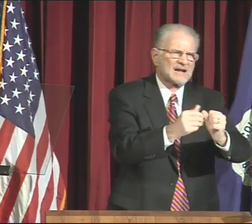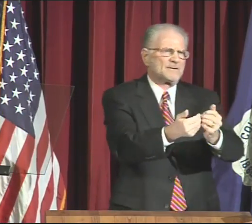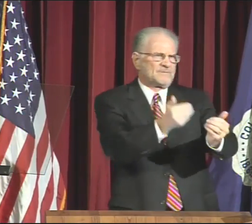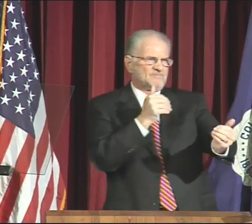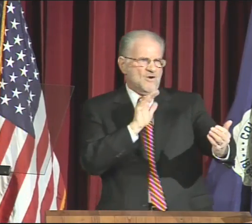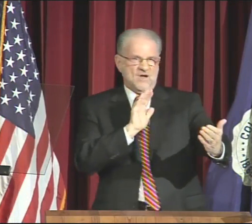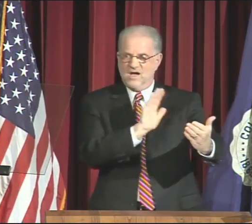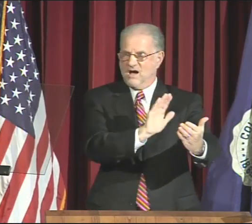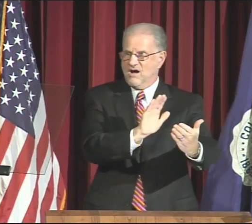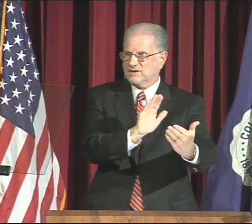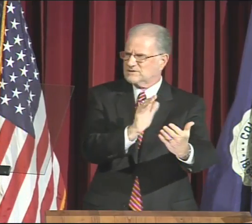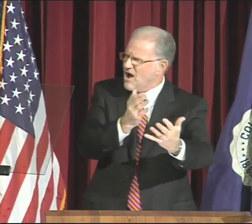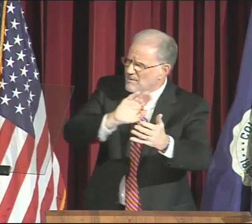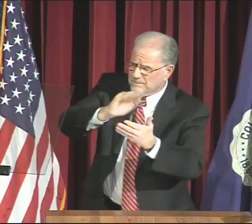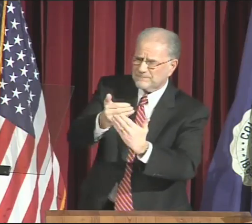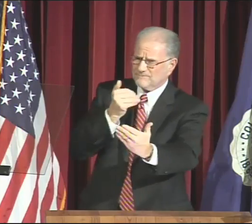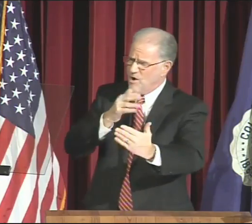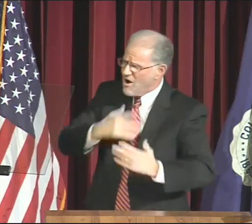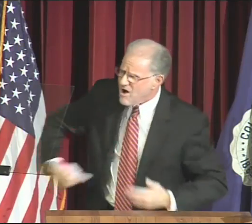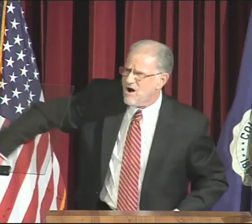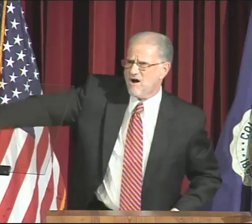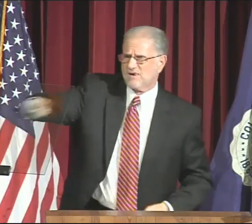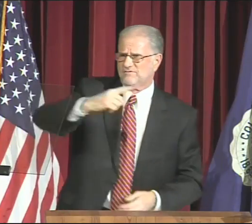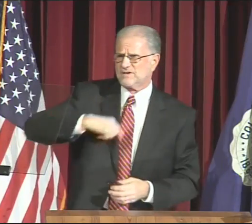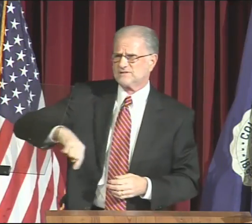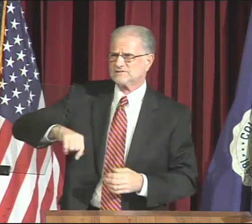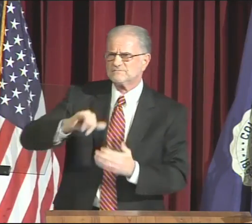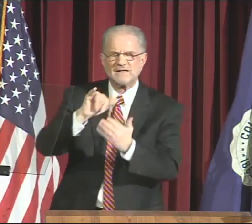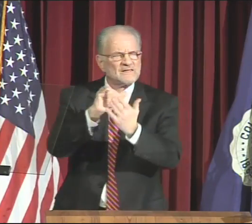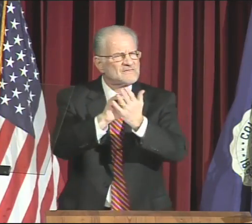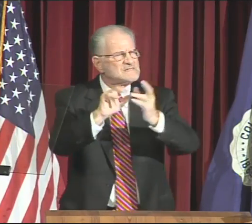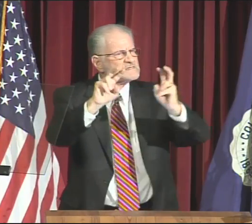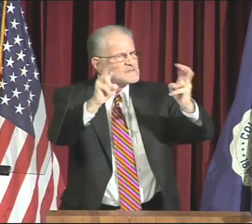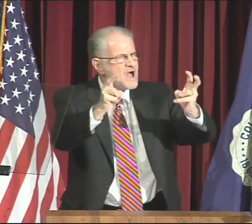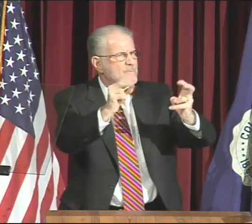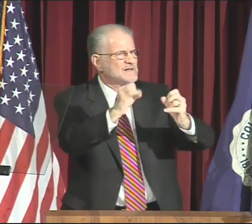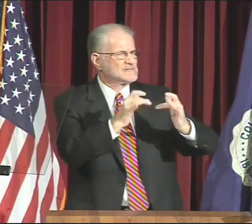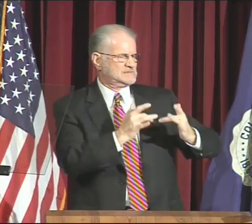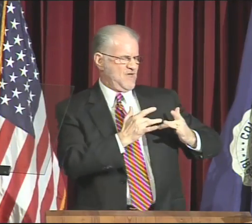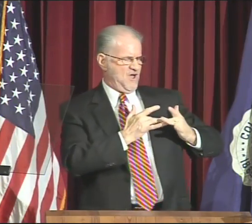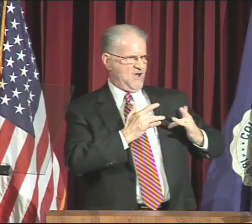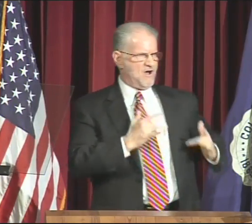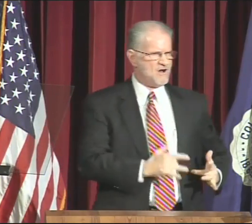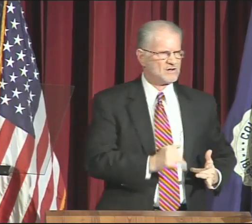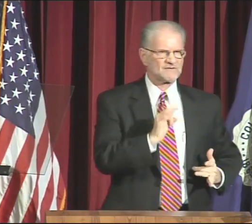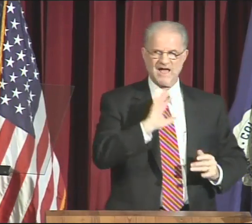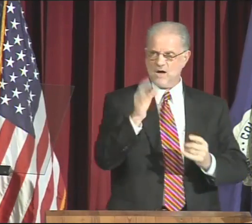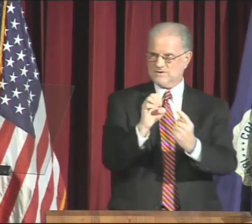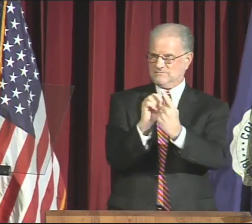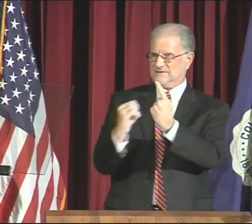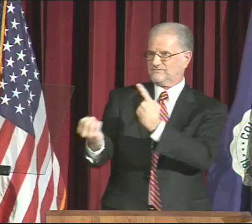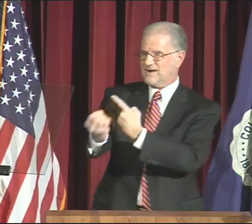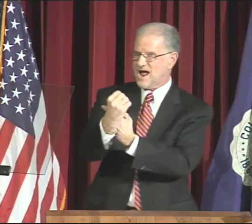This topic is constantly before us - before all of us.